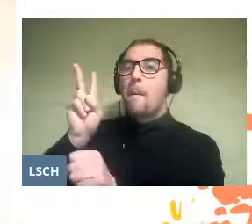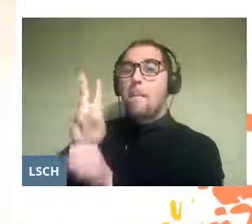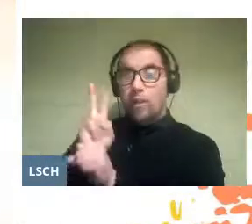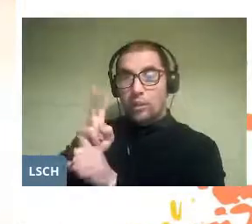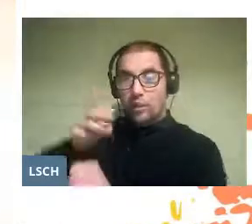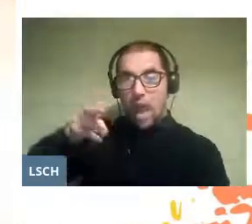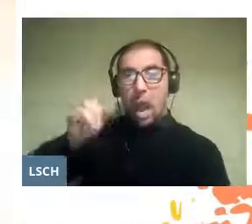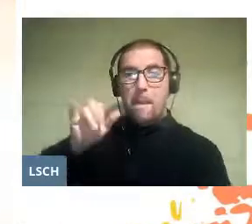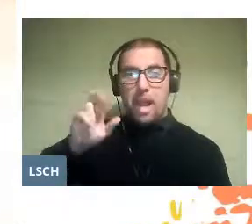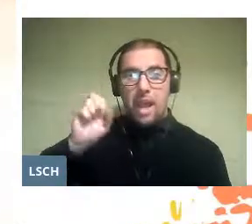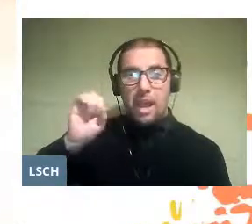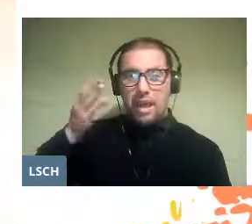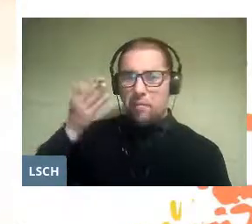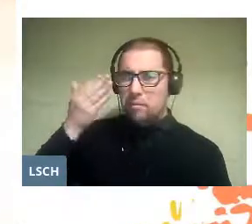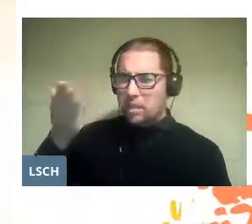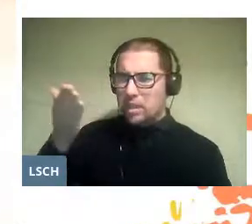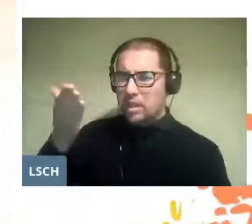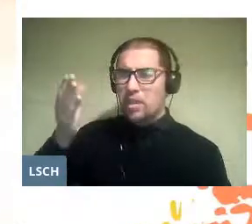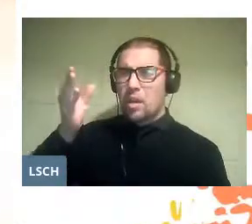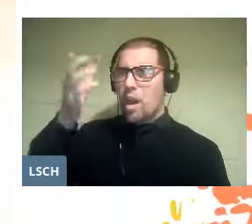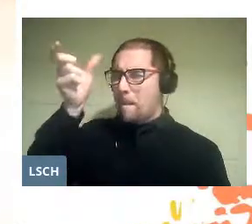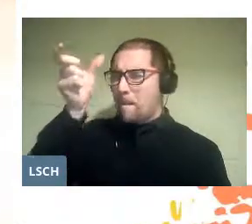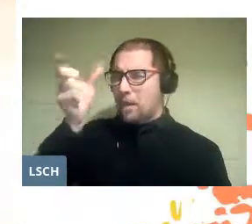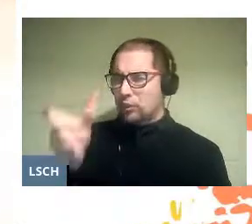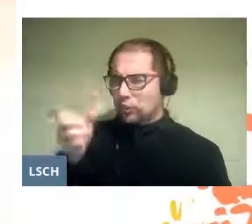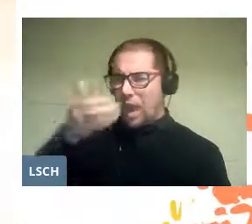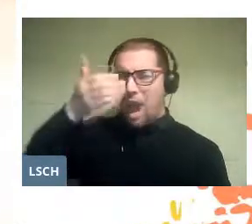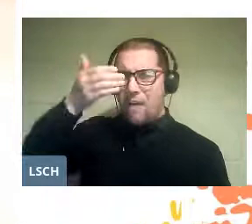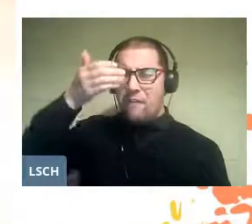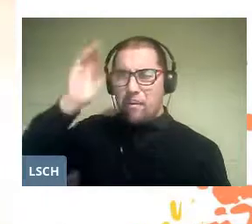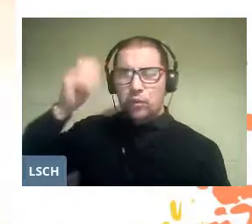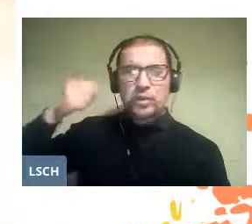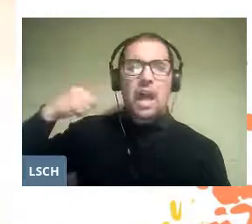emblematic figure in our history of the arts.